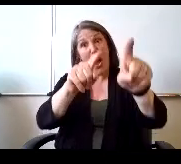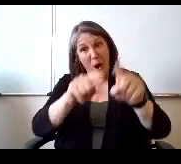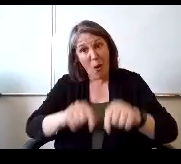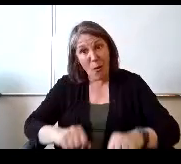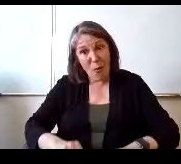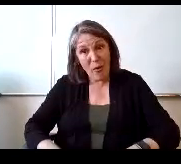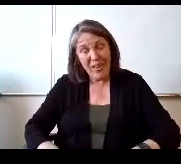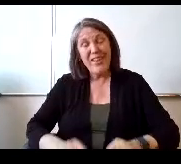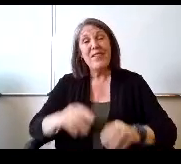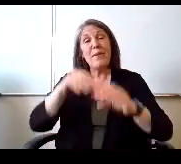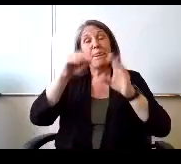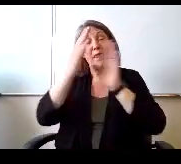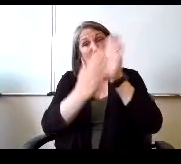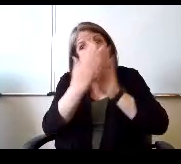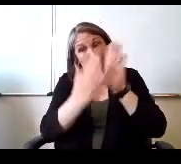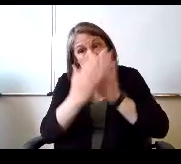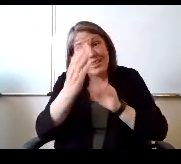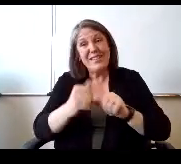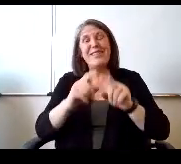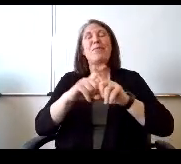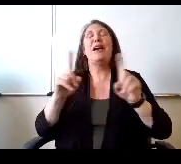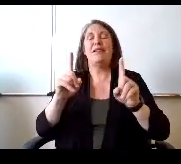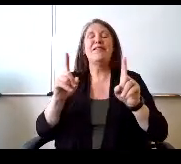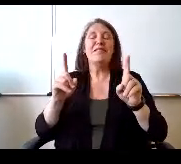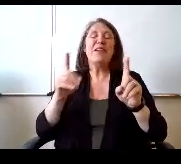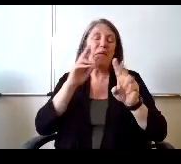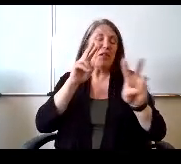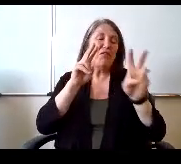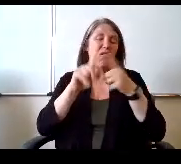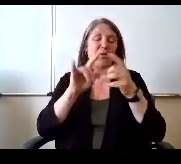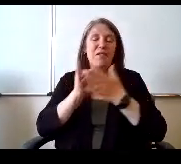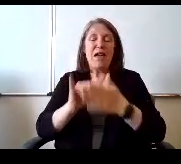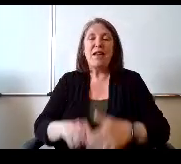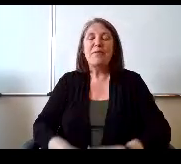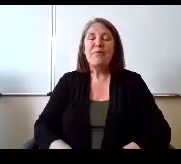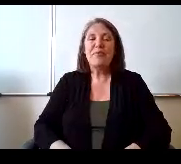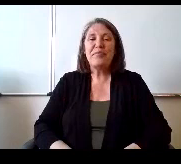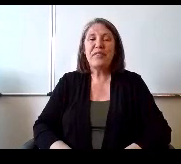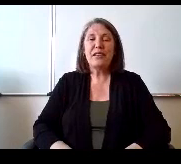In person at some point, but looking forward to that and actually